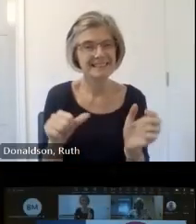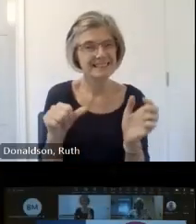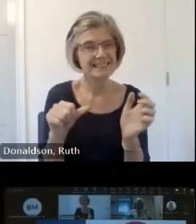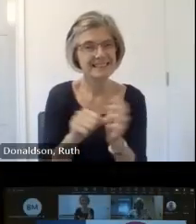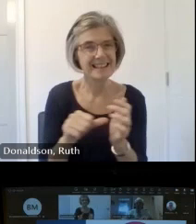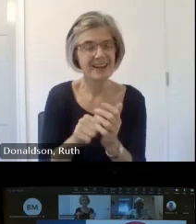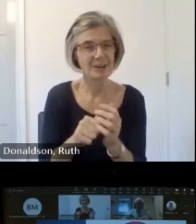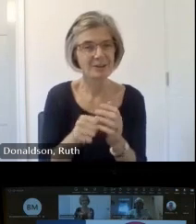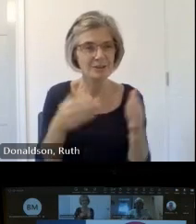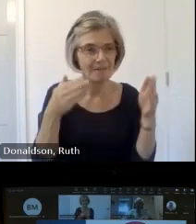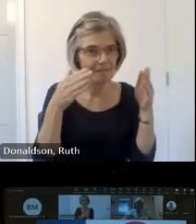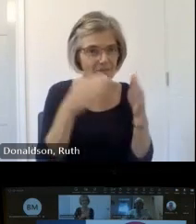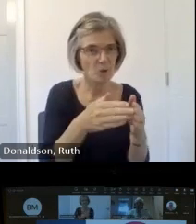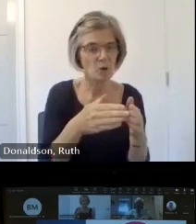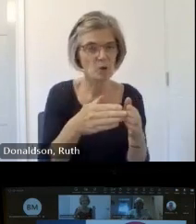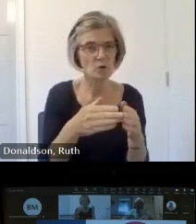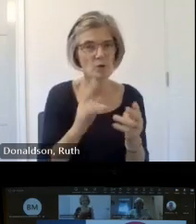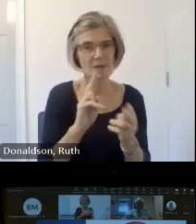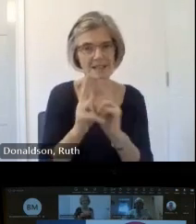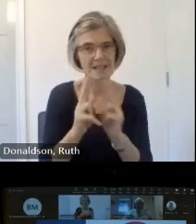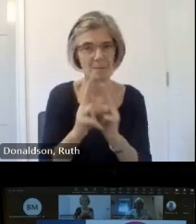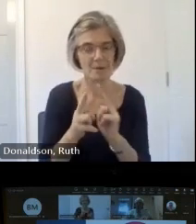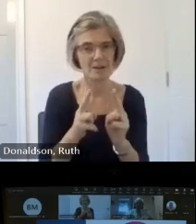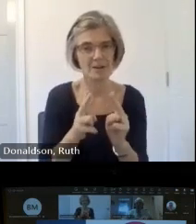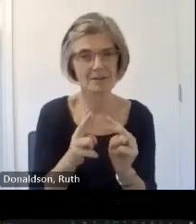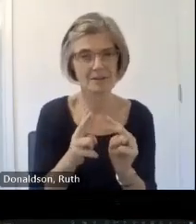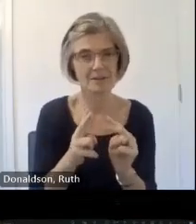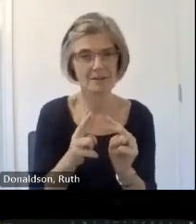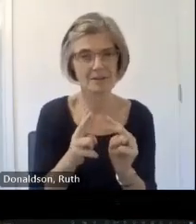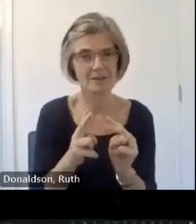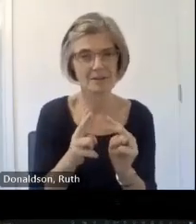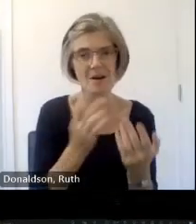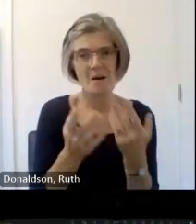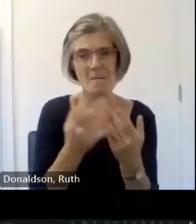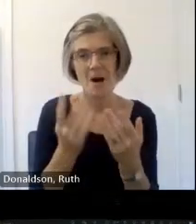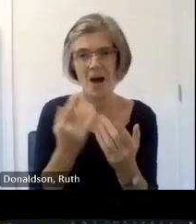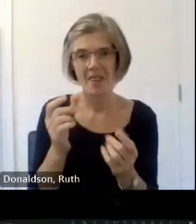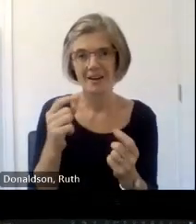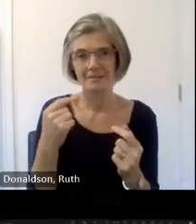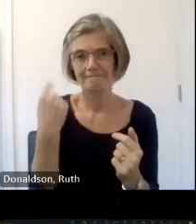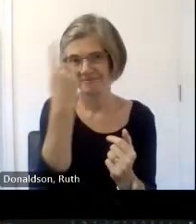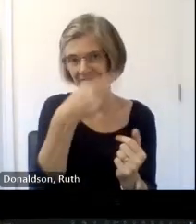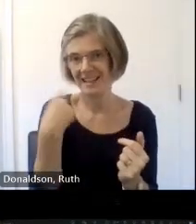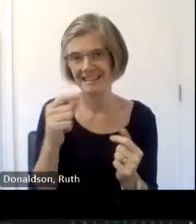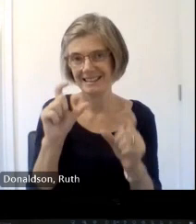BSL interpreter just with the other faces um there okay thank you very much so before the